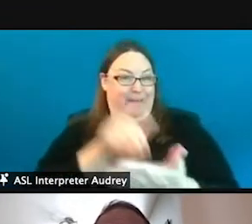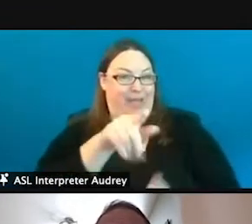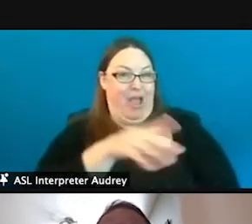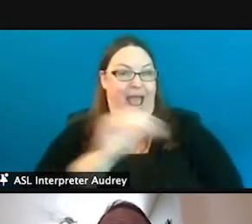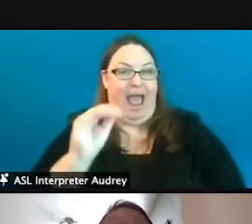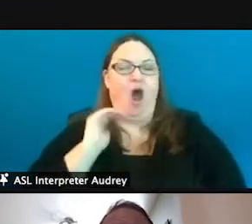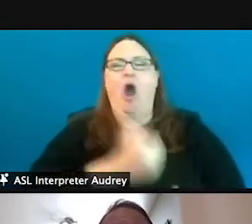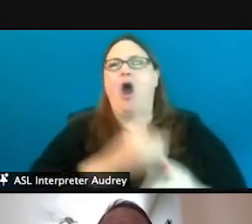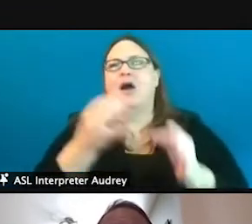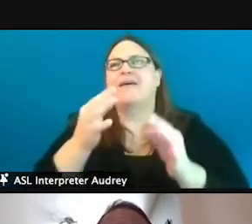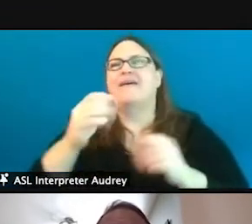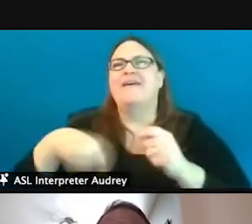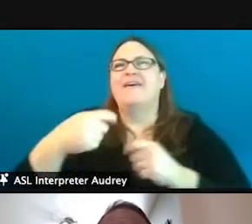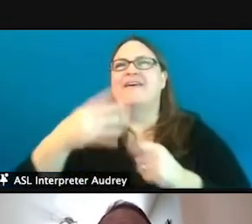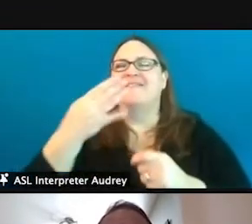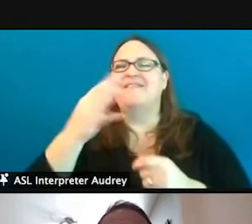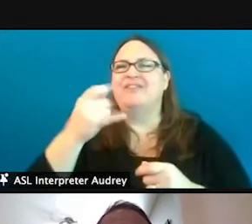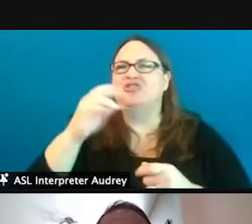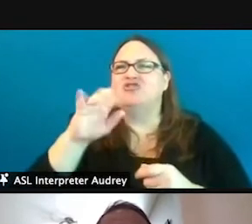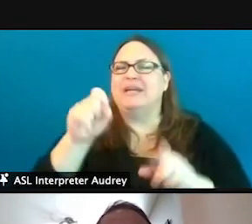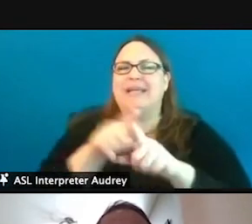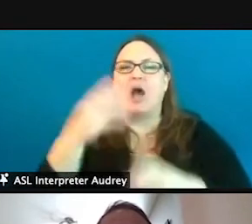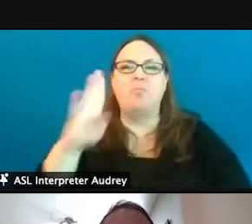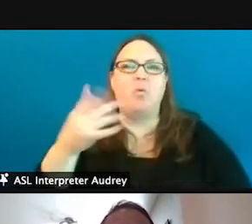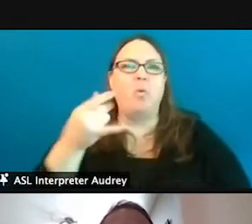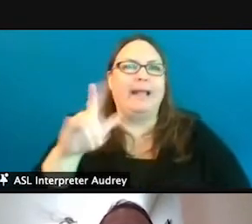bass fisheries that you can access from piers on local lakes.